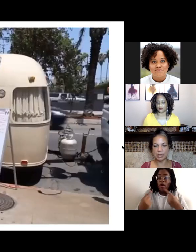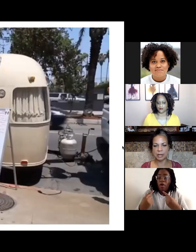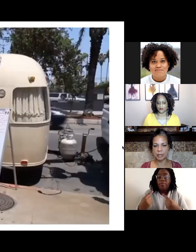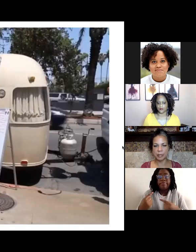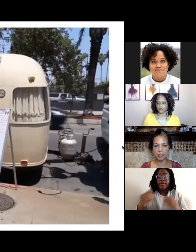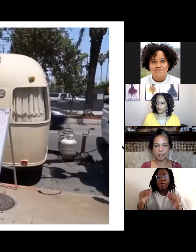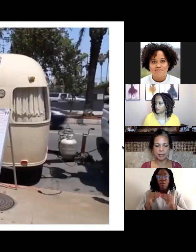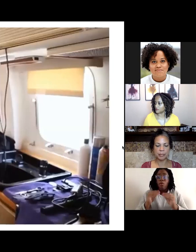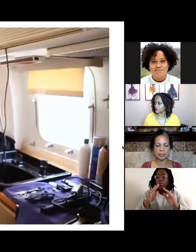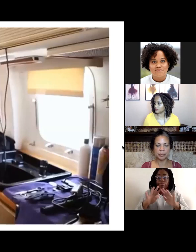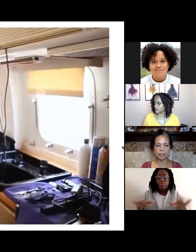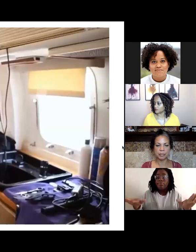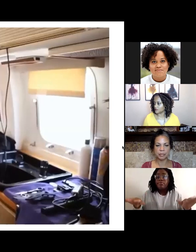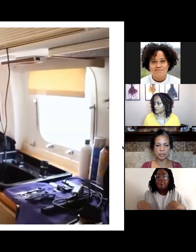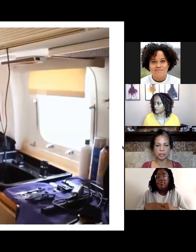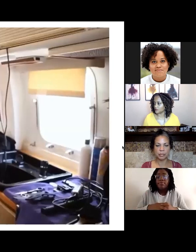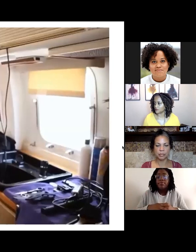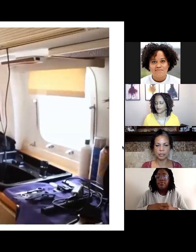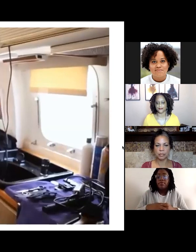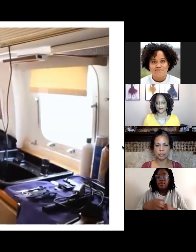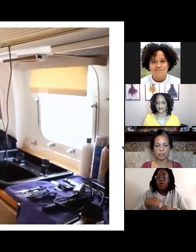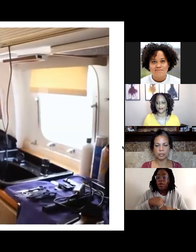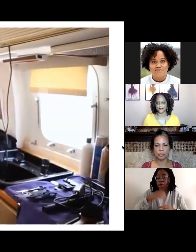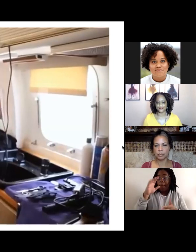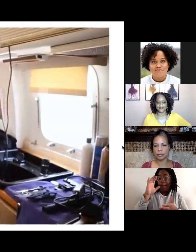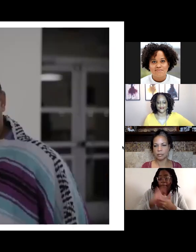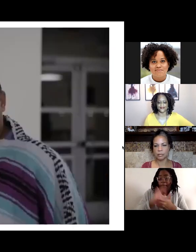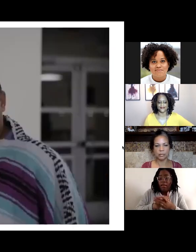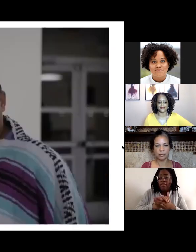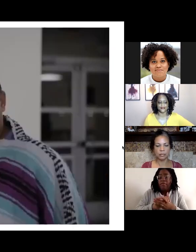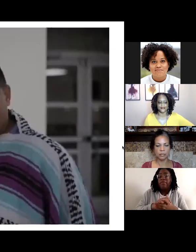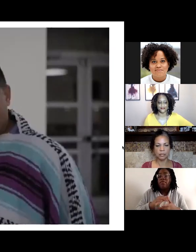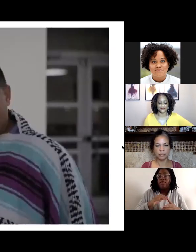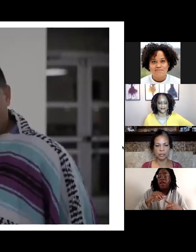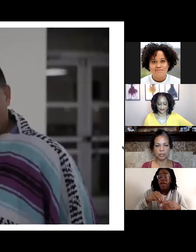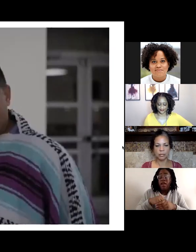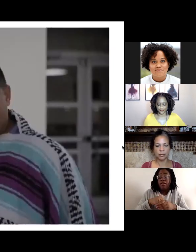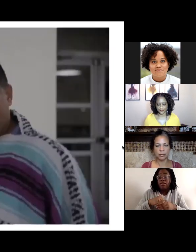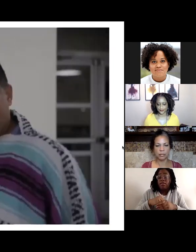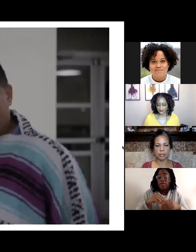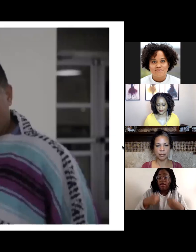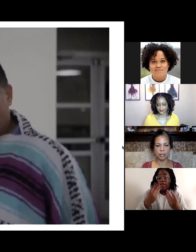We believe in working towards fostering communities, that support the wellbeing and freedom for all.